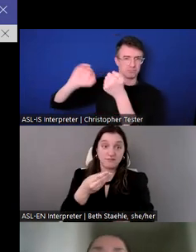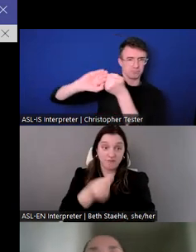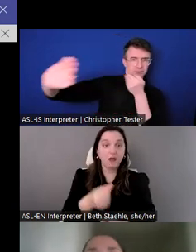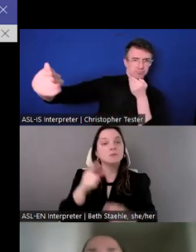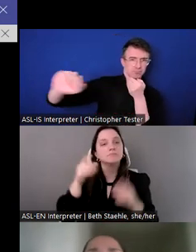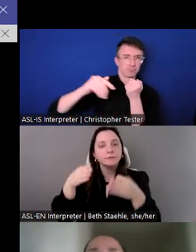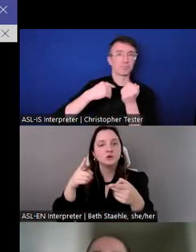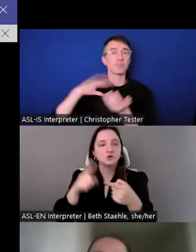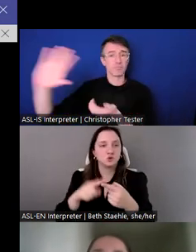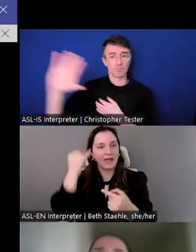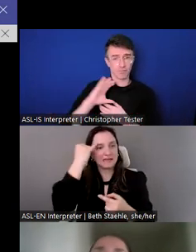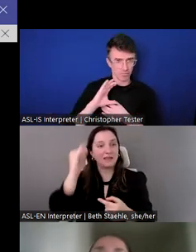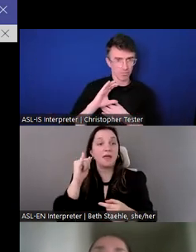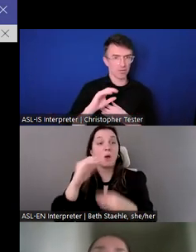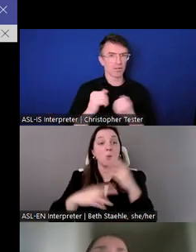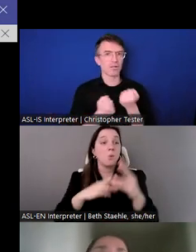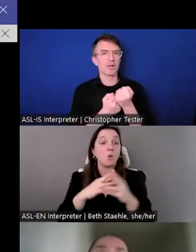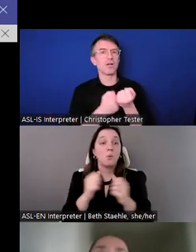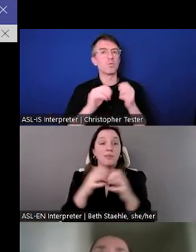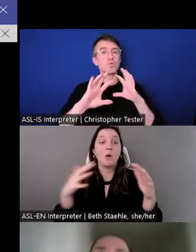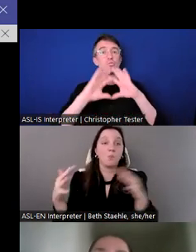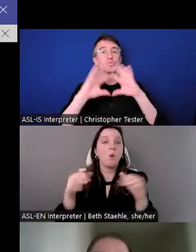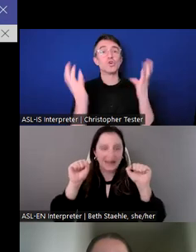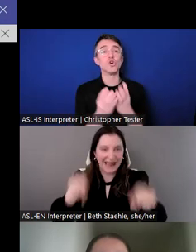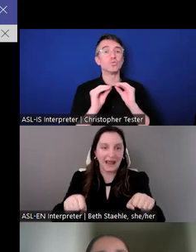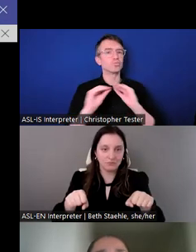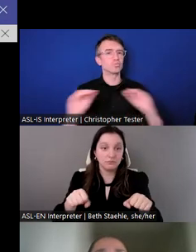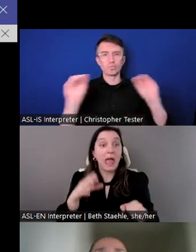practical, and essential for U.S. and global security.